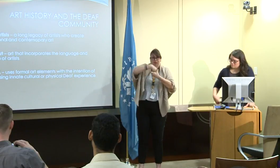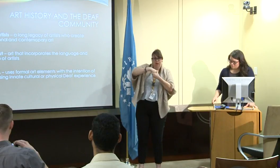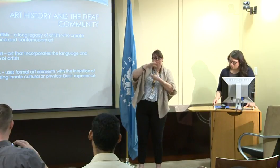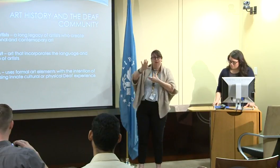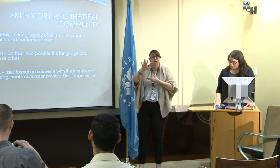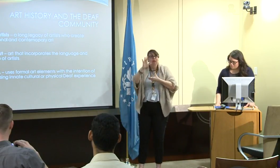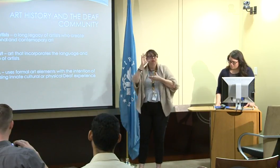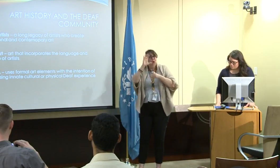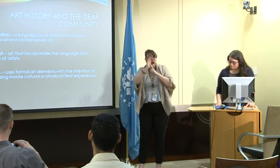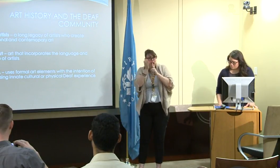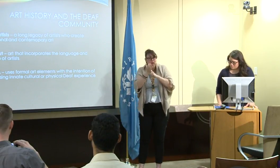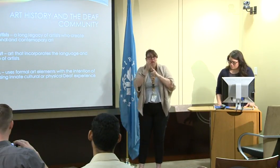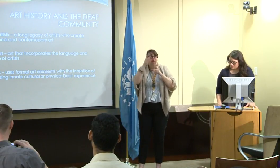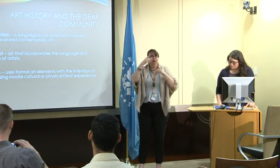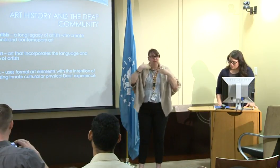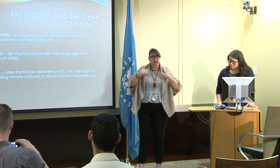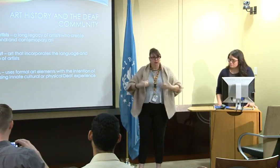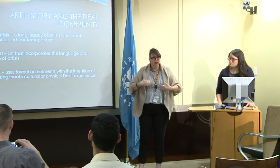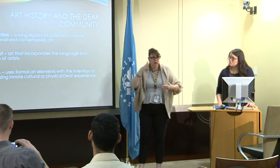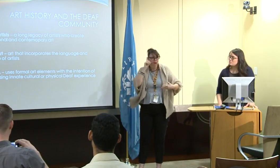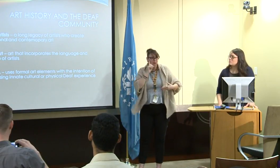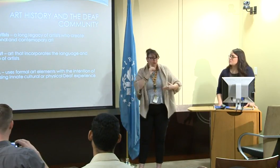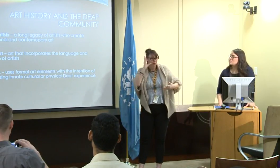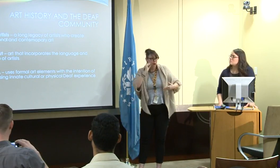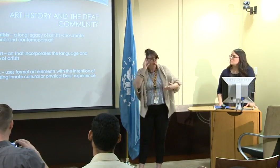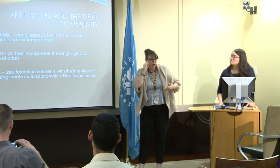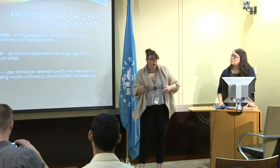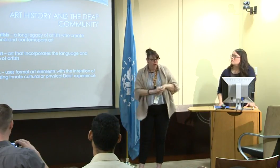So there are so many different aspects of culture and history,